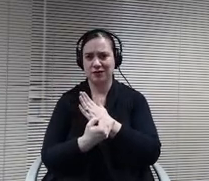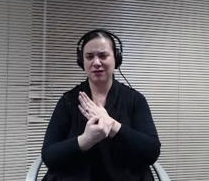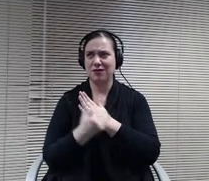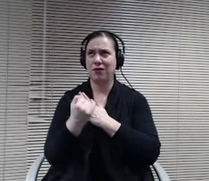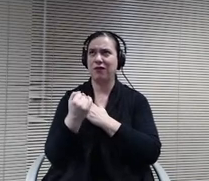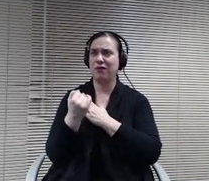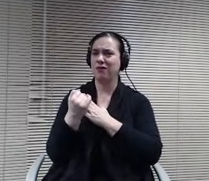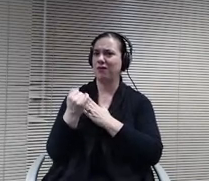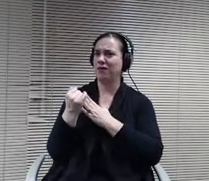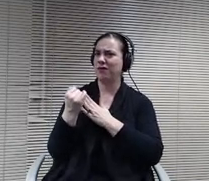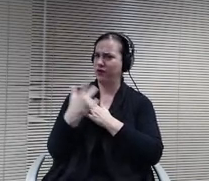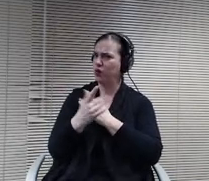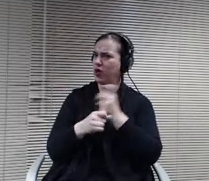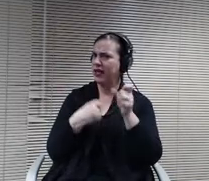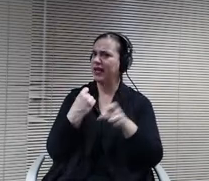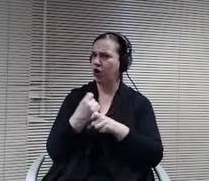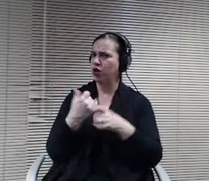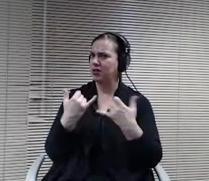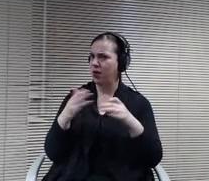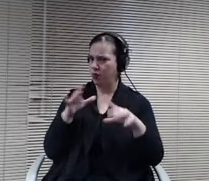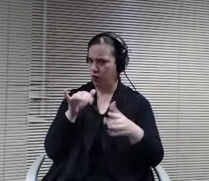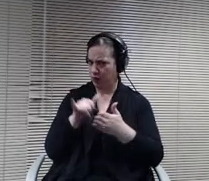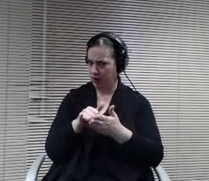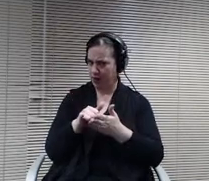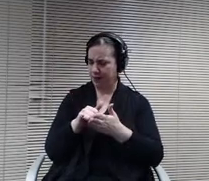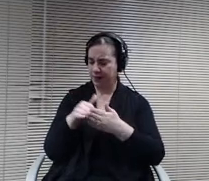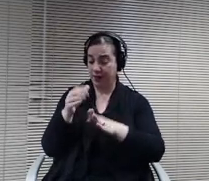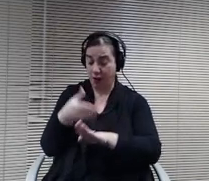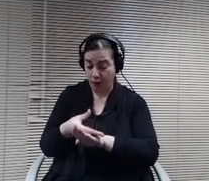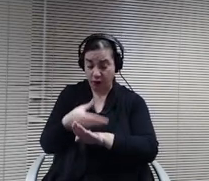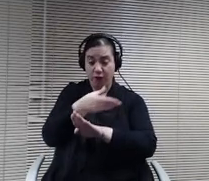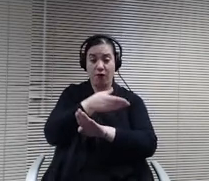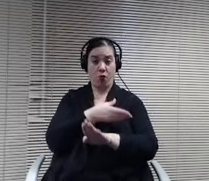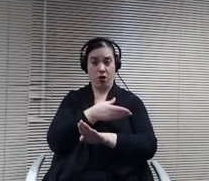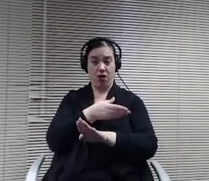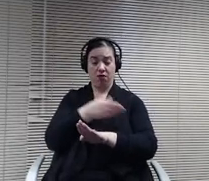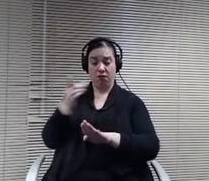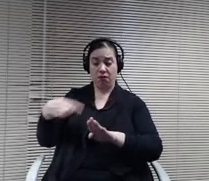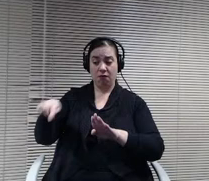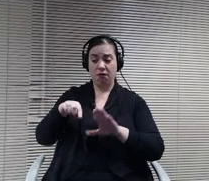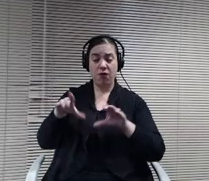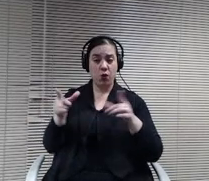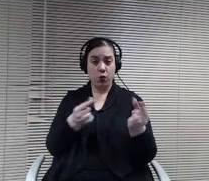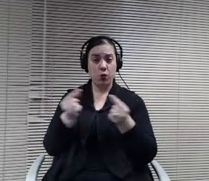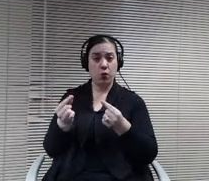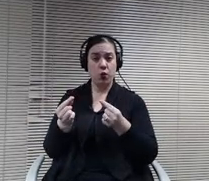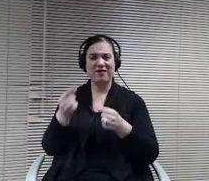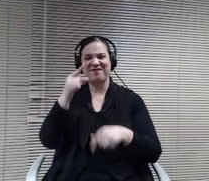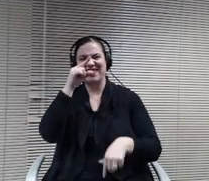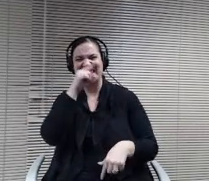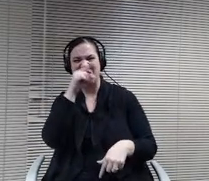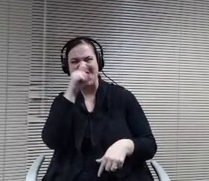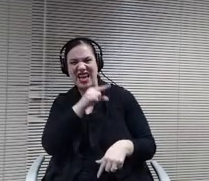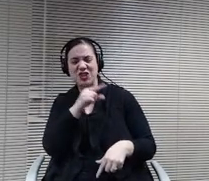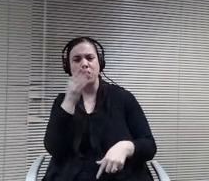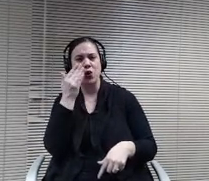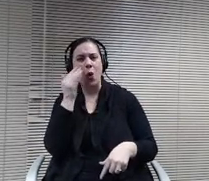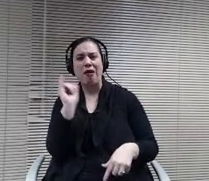In the prior to this they did kind of a simulation like in Ellis Island typic simulation. It was a really neat experience